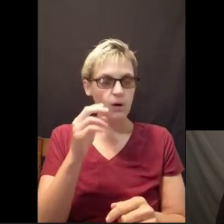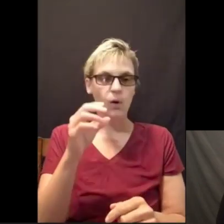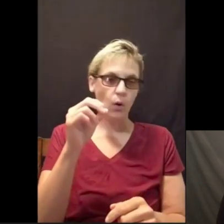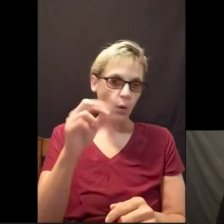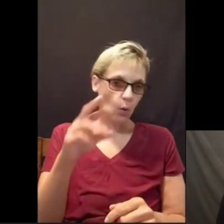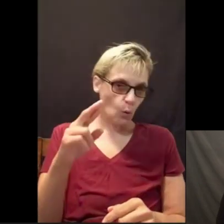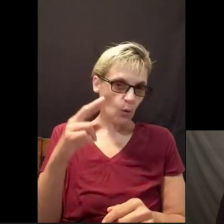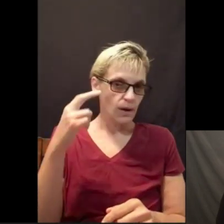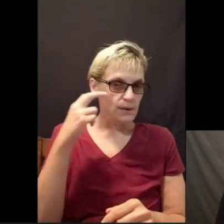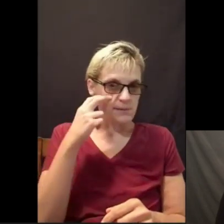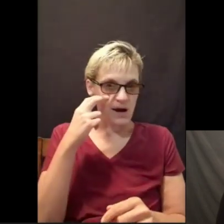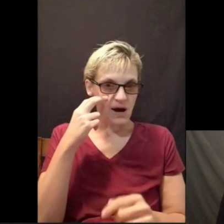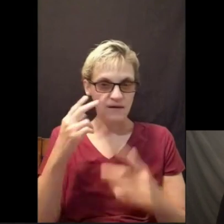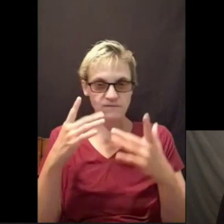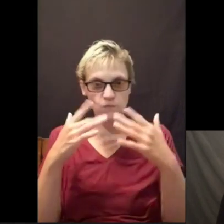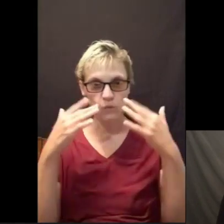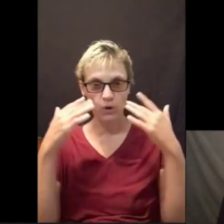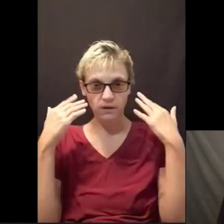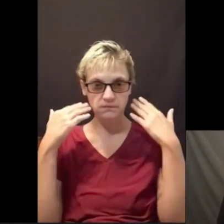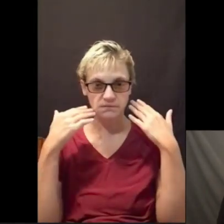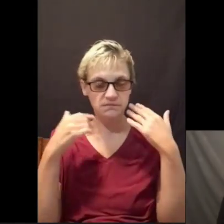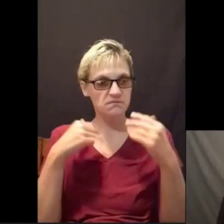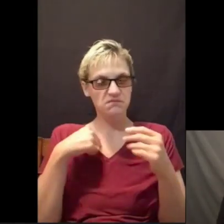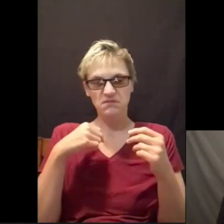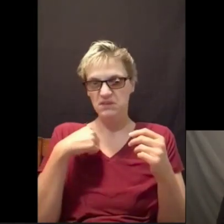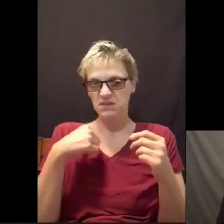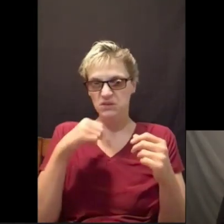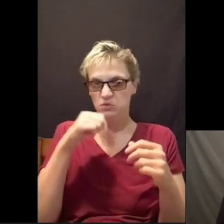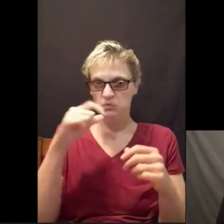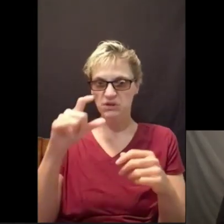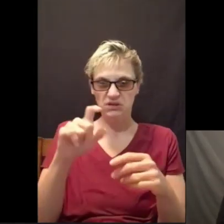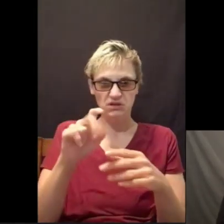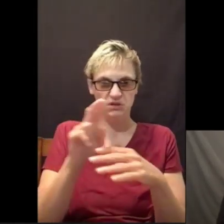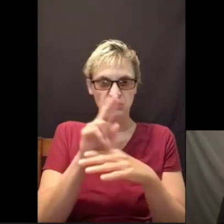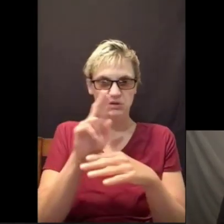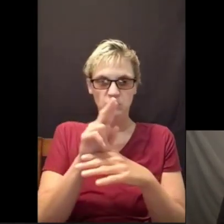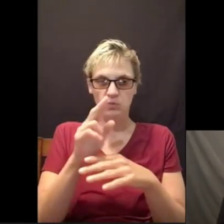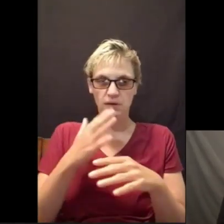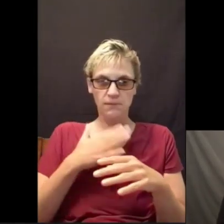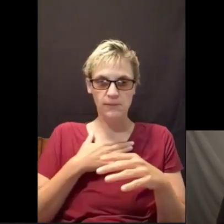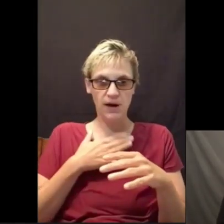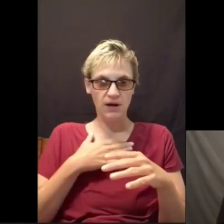Especially for people who are deafblind. Or people who have low vision.